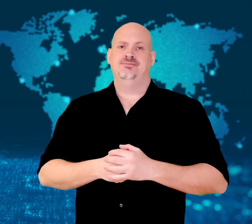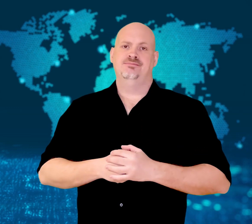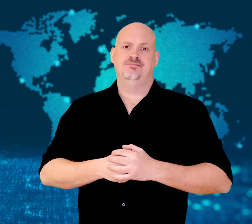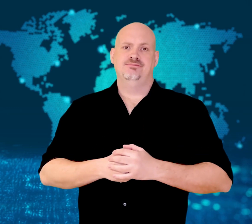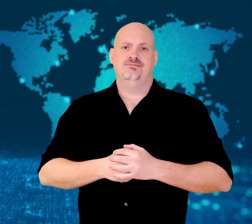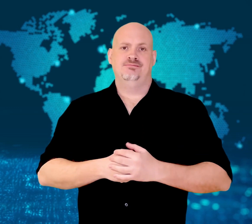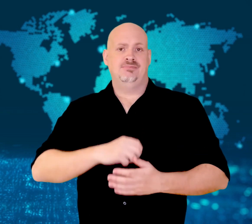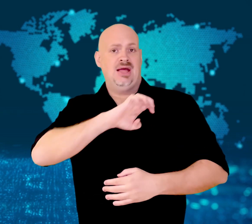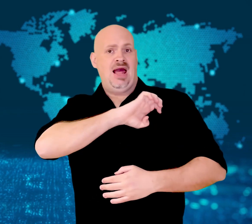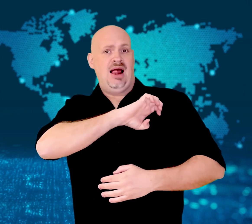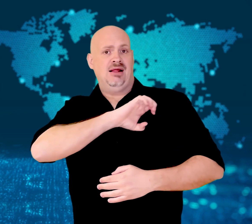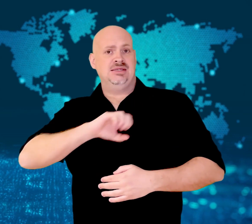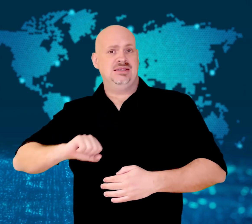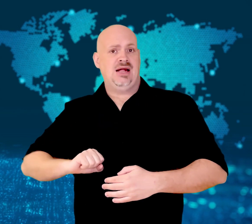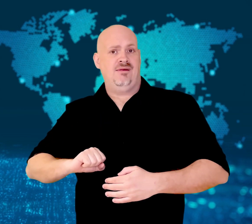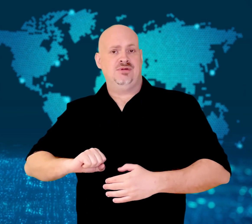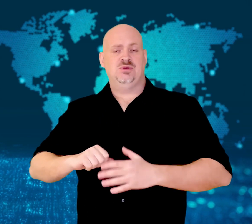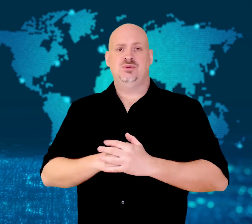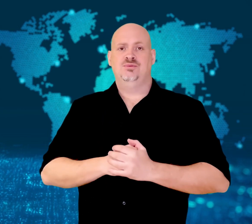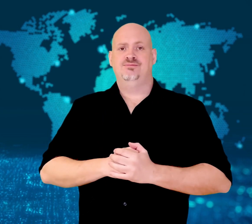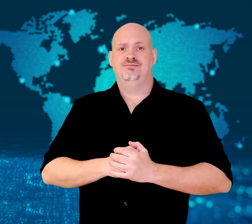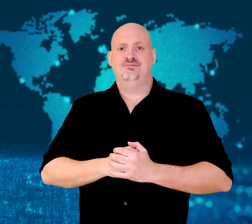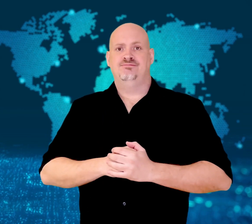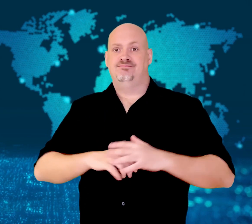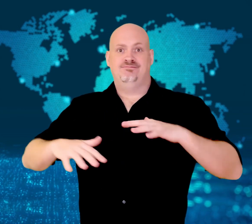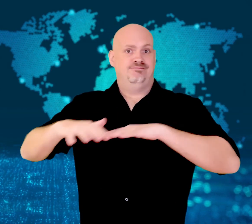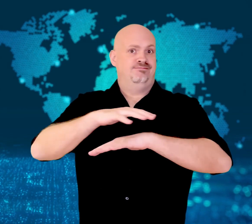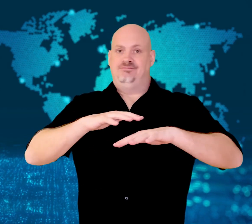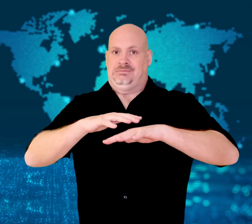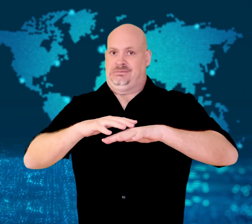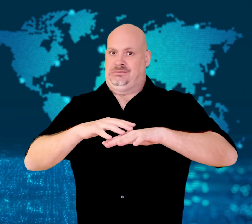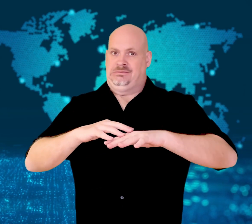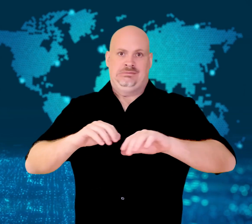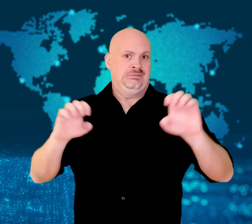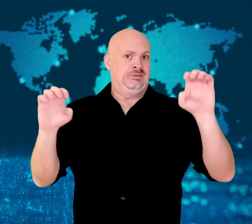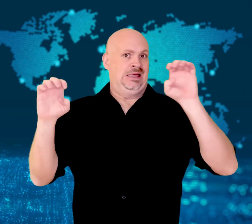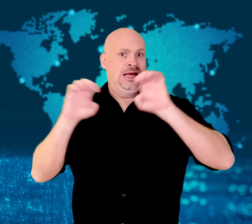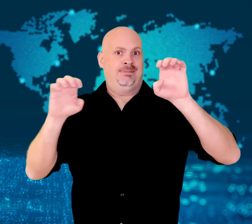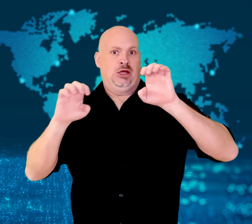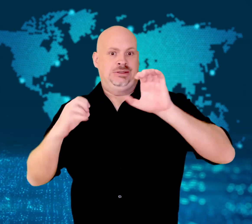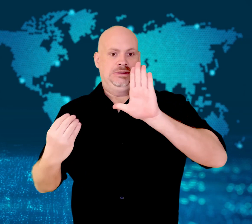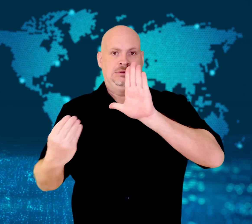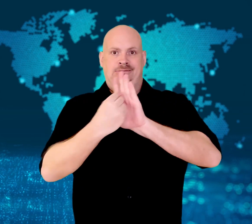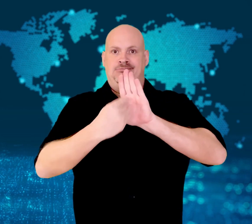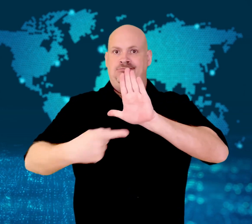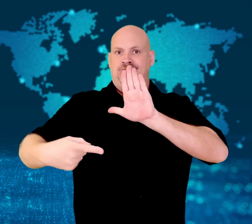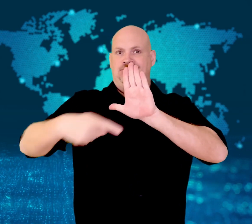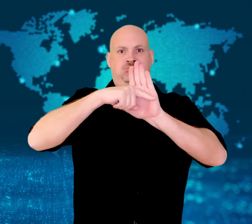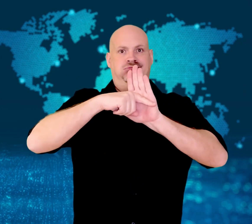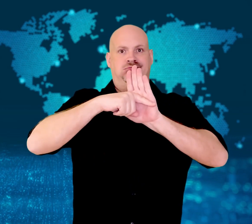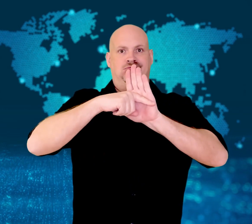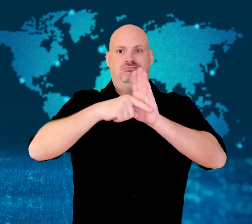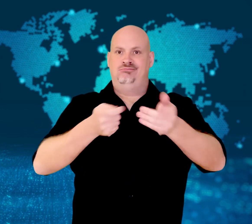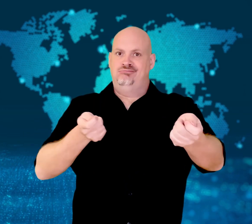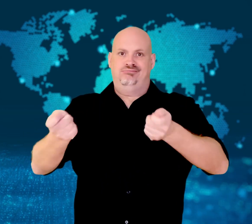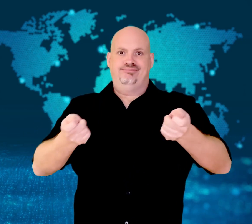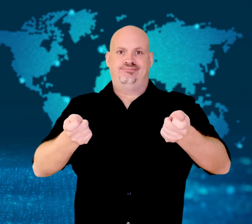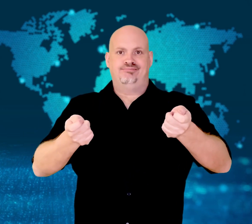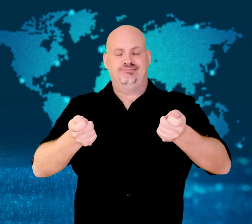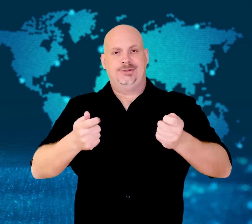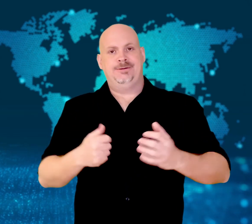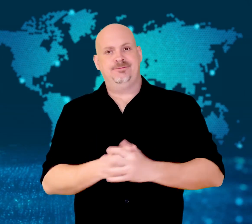State of emergency.